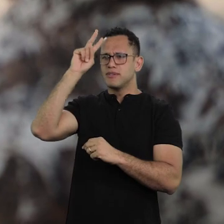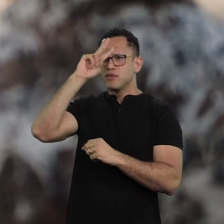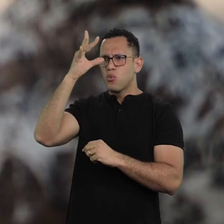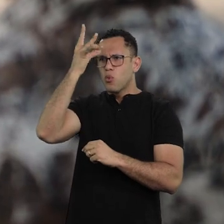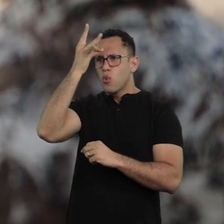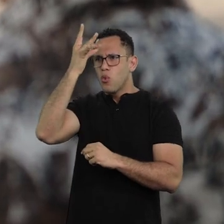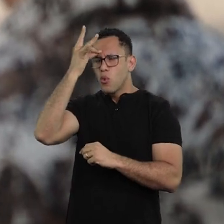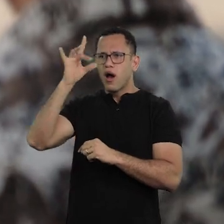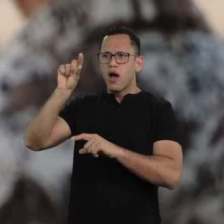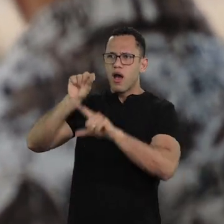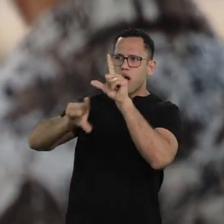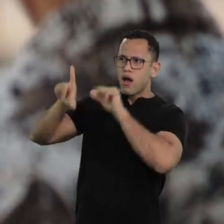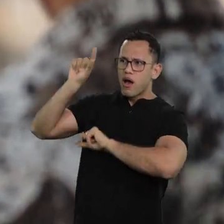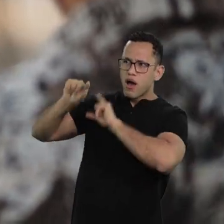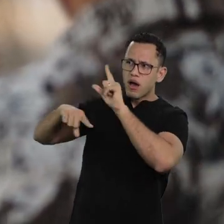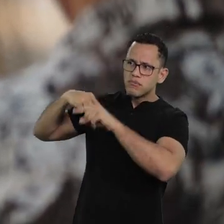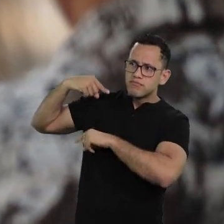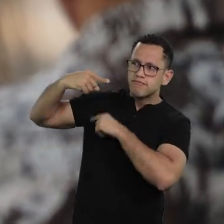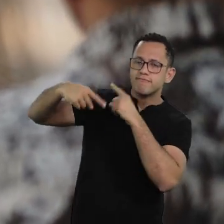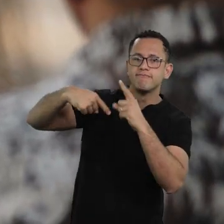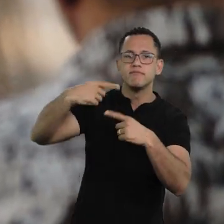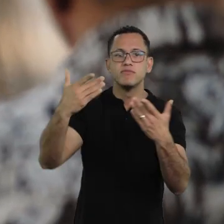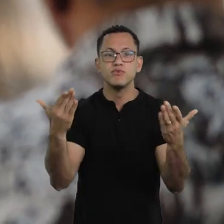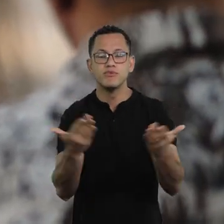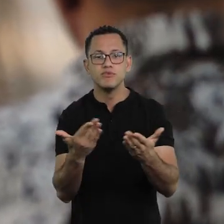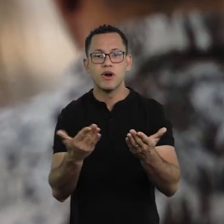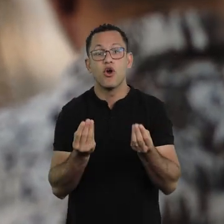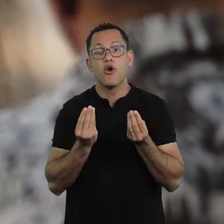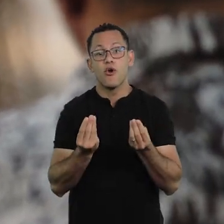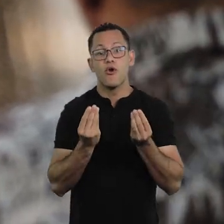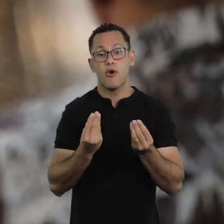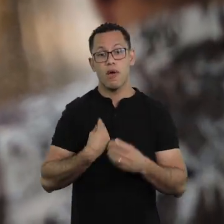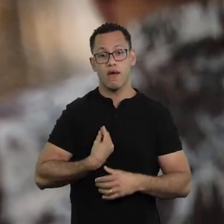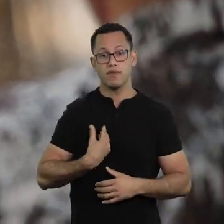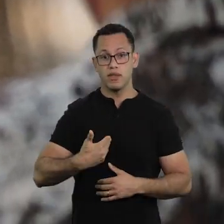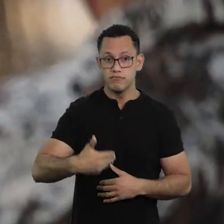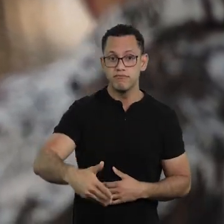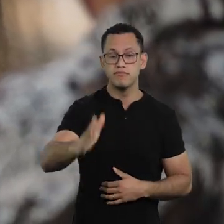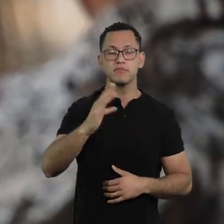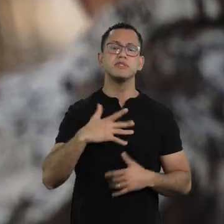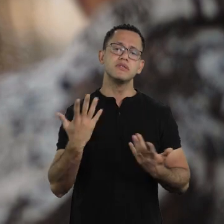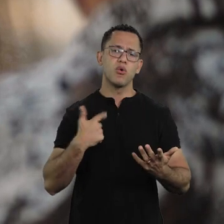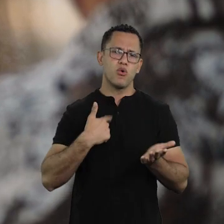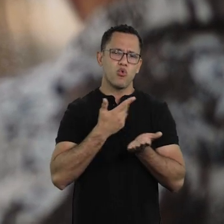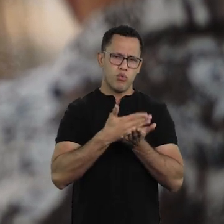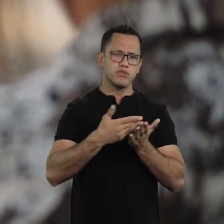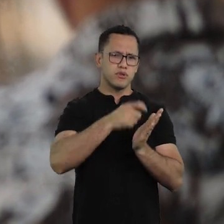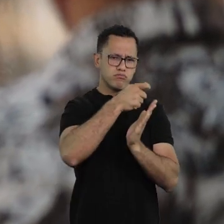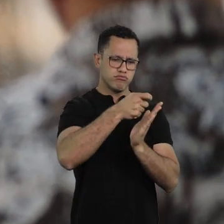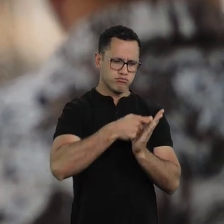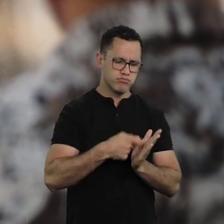the present, with the choices we made back then. So, I think it was very good to go back to writing for the theater,